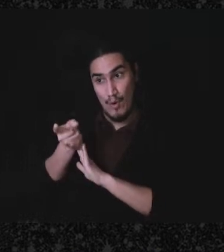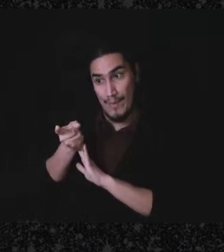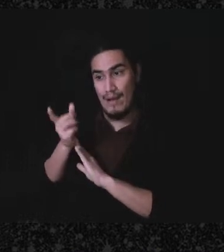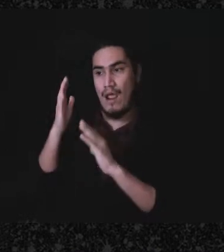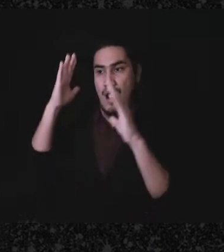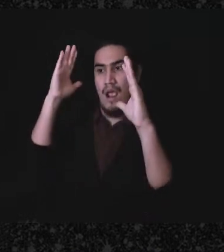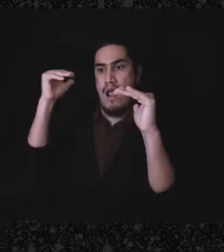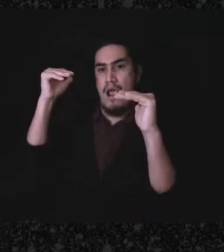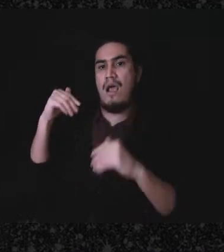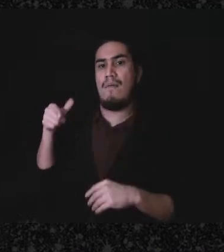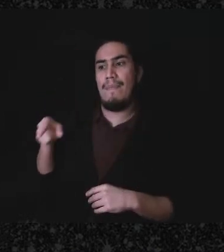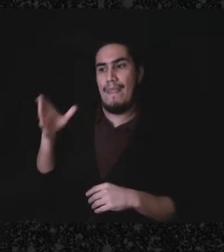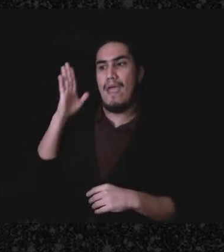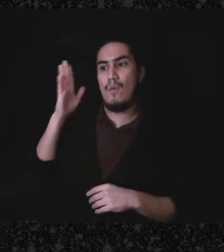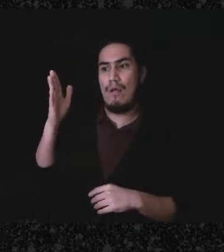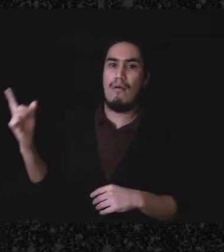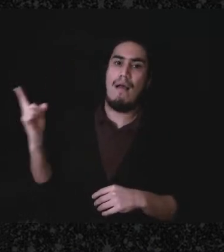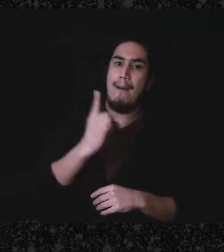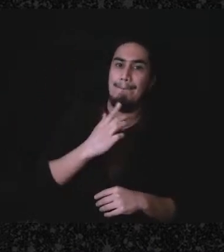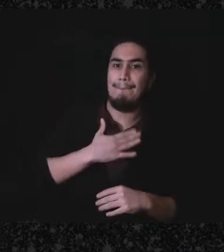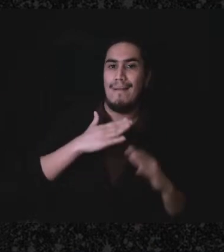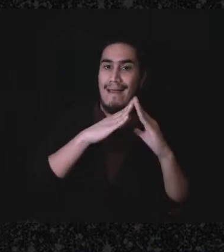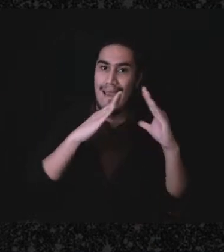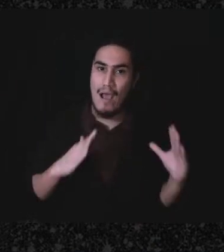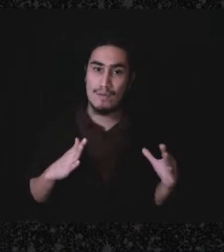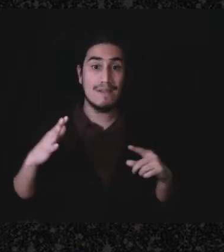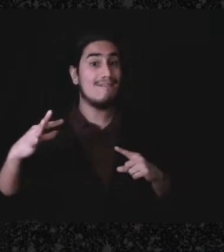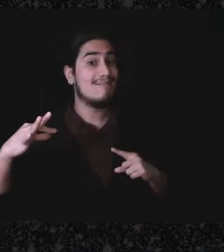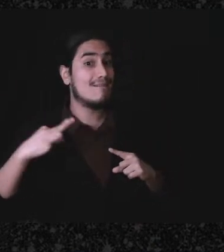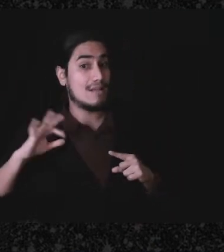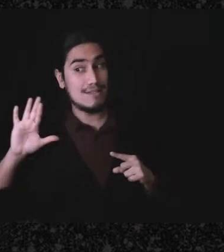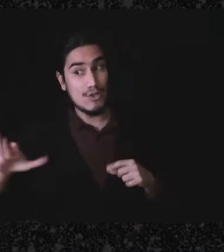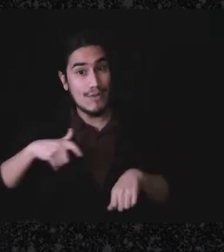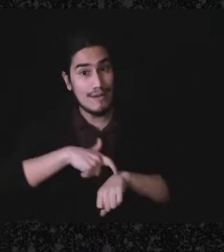that person was gonna come to their house and volunteer their time to plant their flowers,